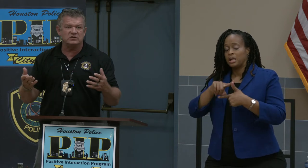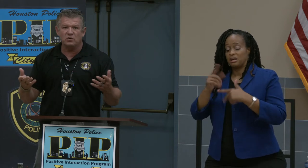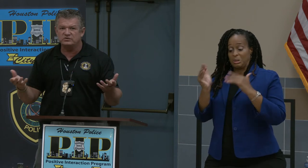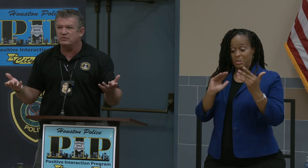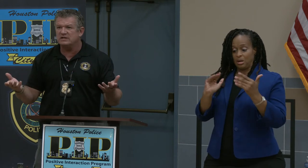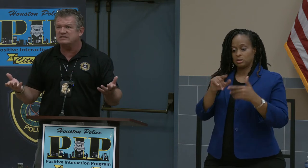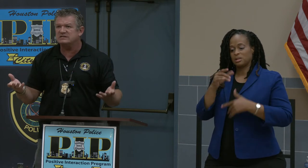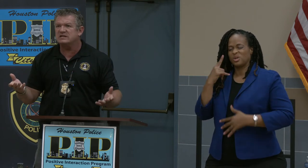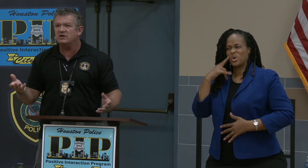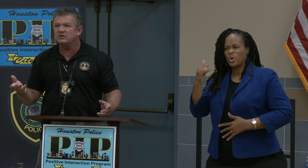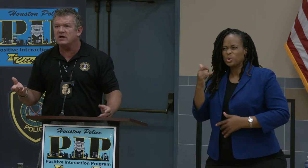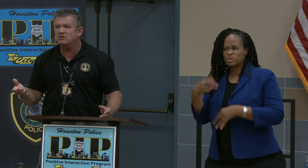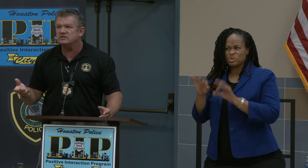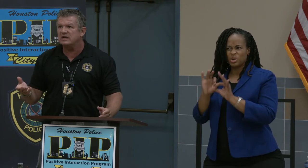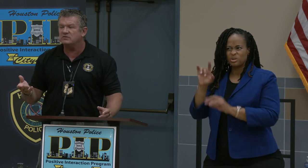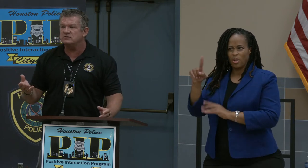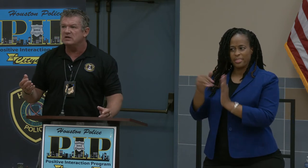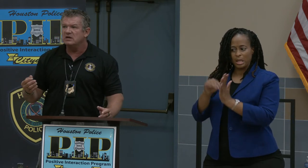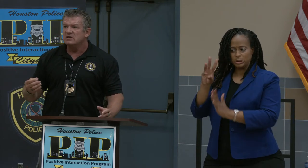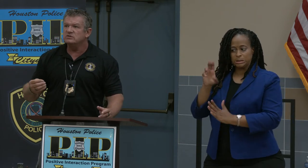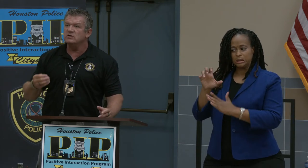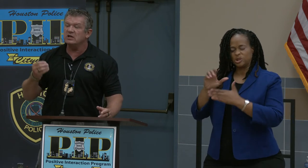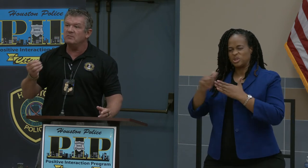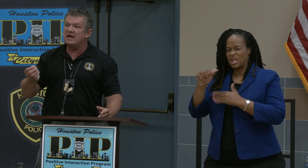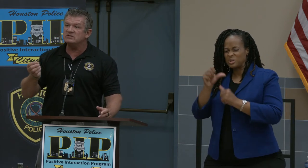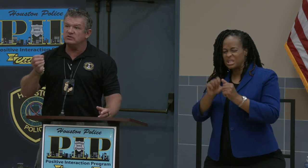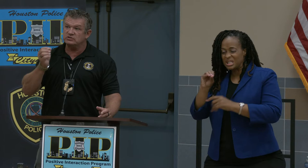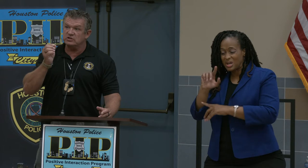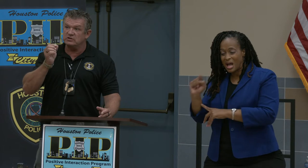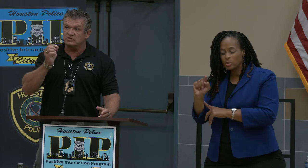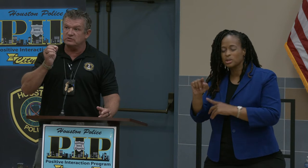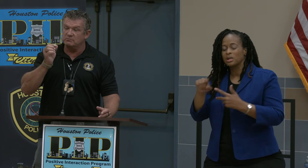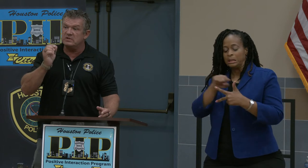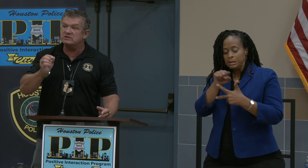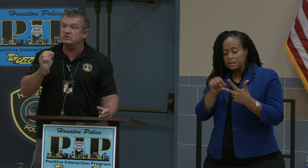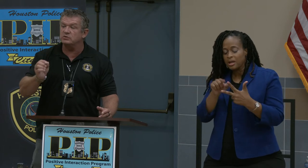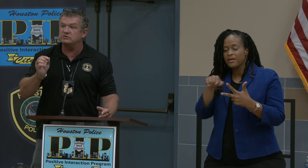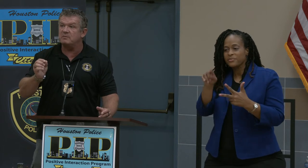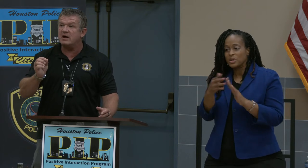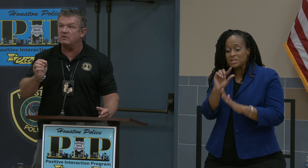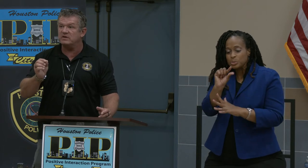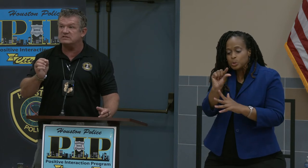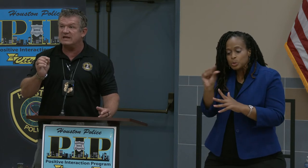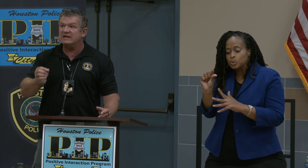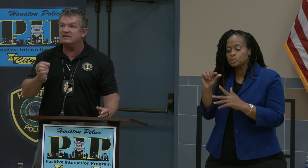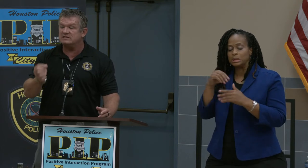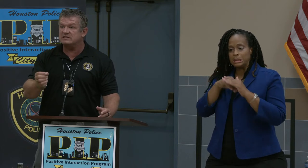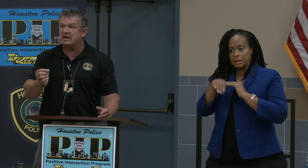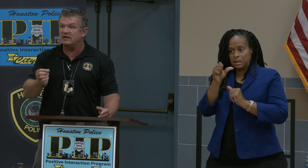gold is $1,600 an ounce. So you can imagine there is minuscule amount of this in these catalytic